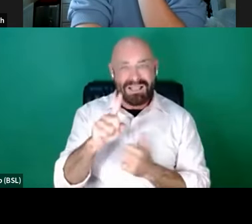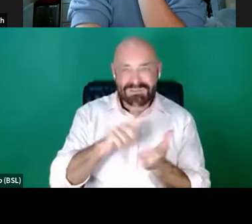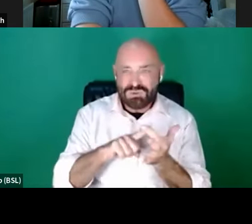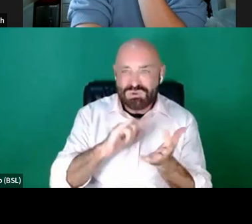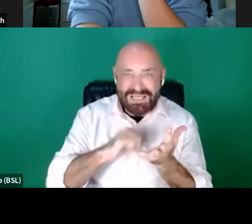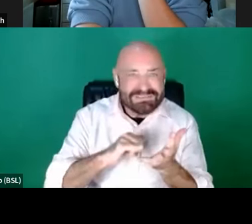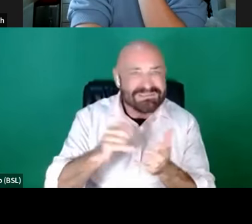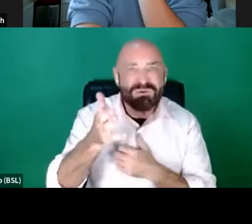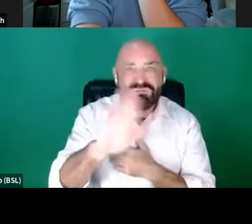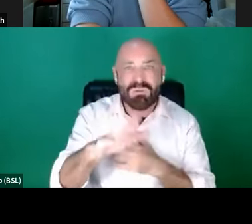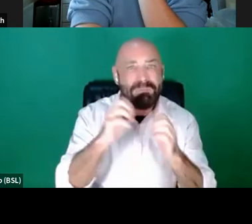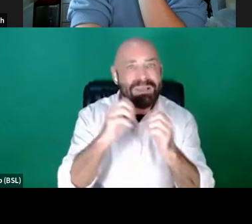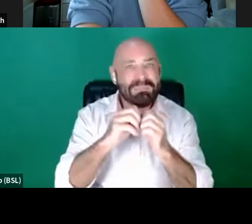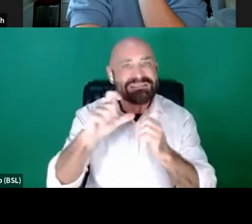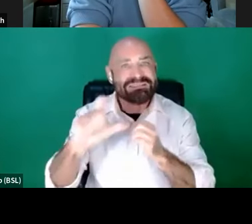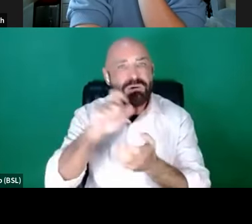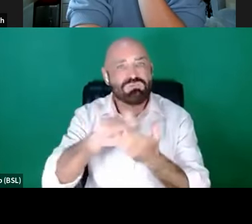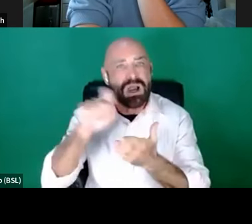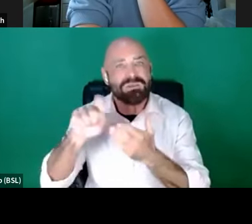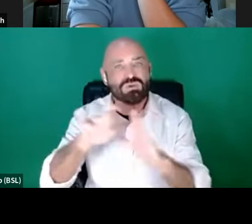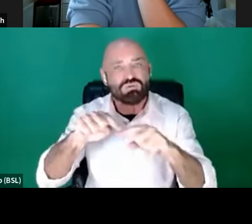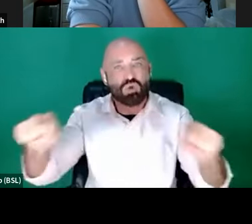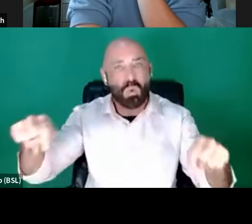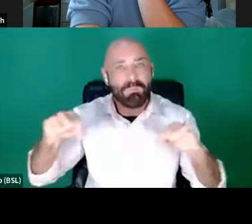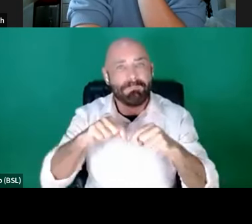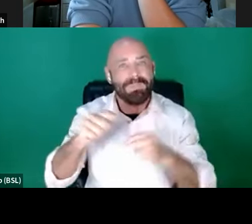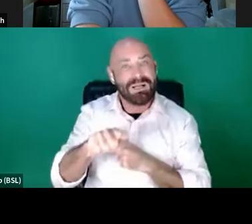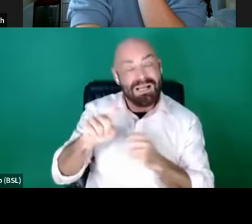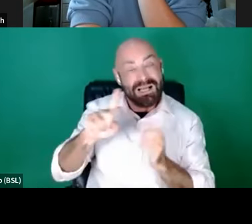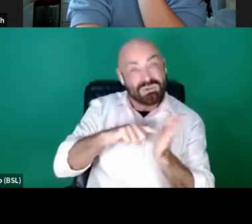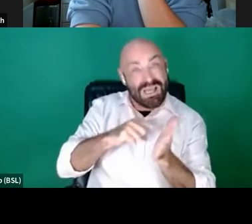Jess, would you like to kick us off?